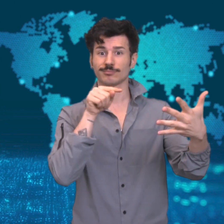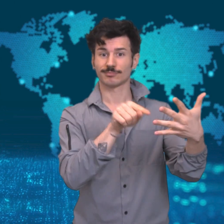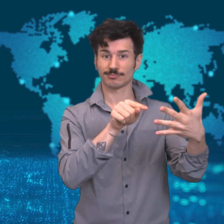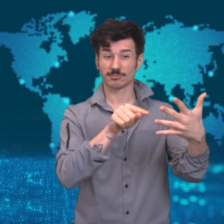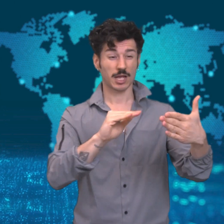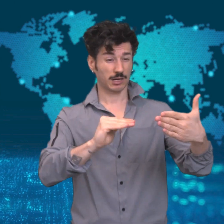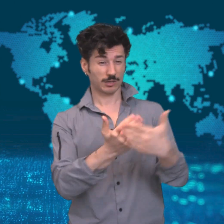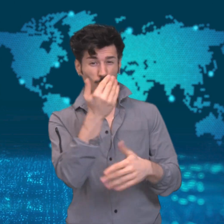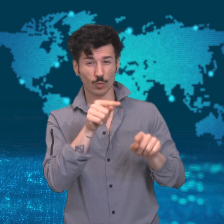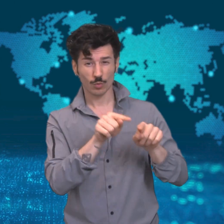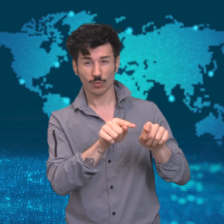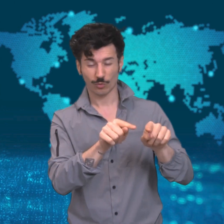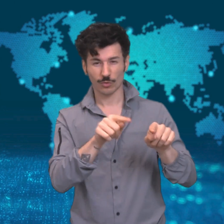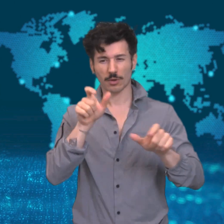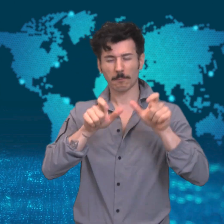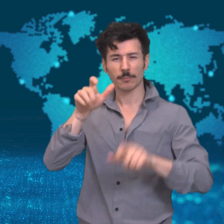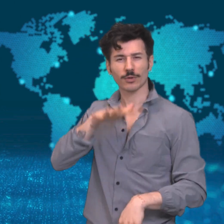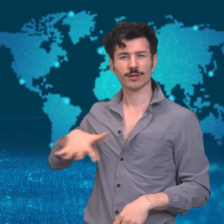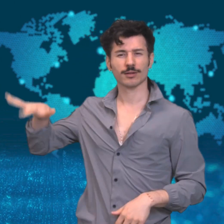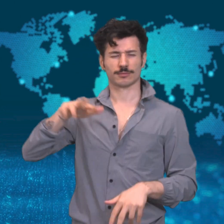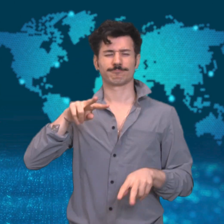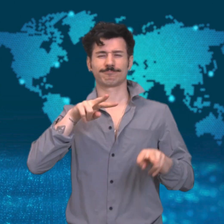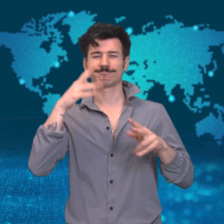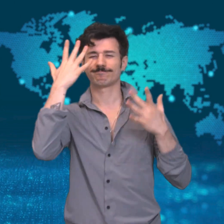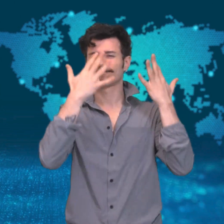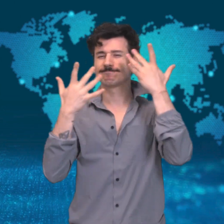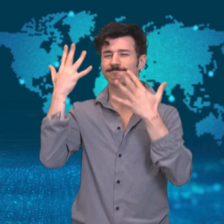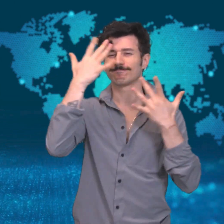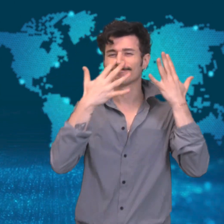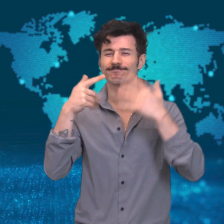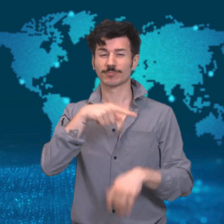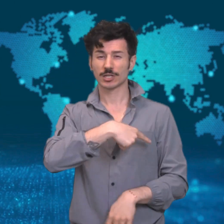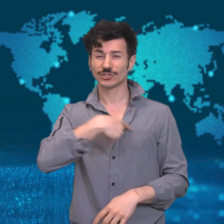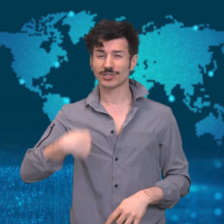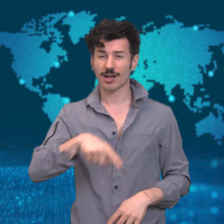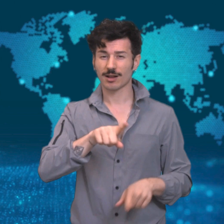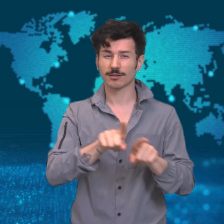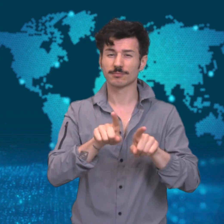Wuhan’s new death toll has sparked renewed skepticism